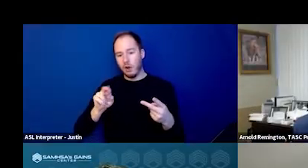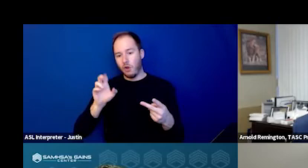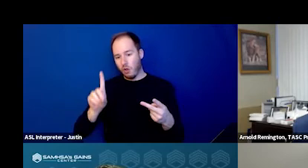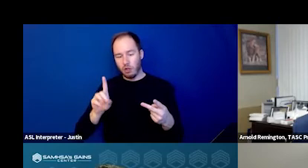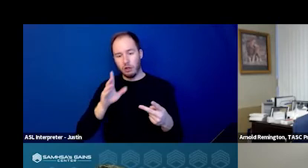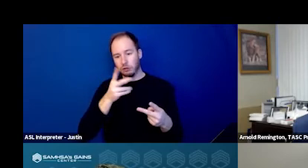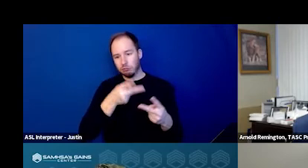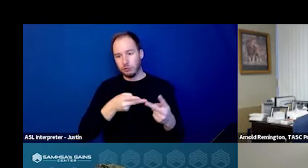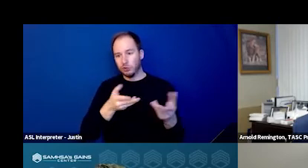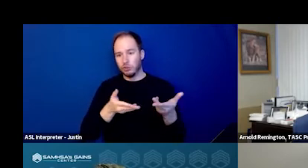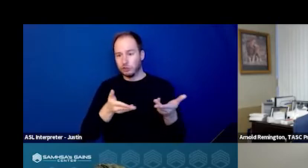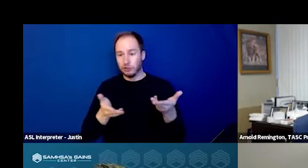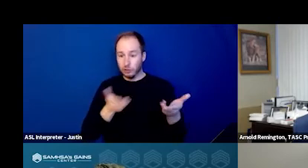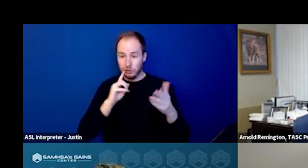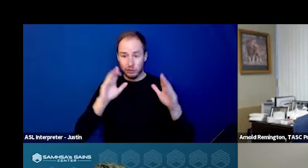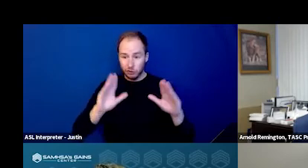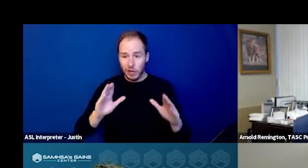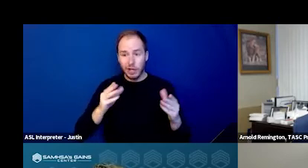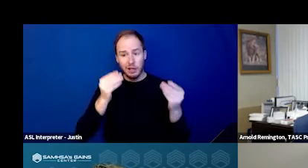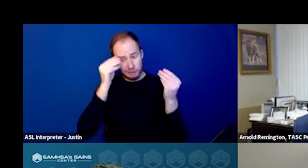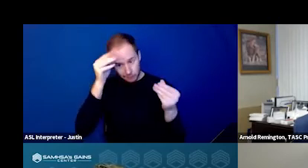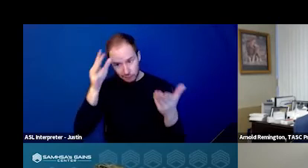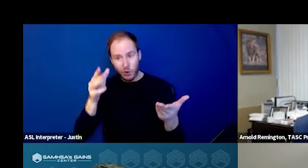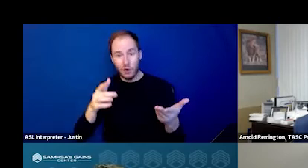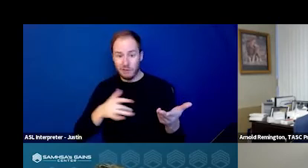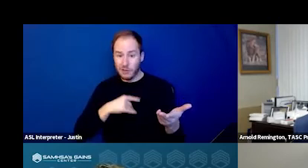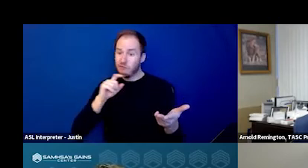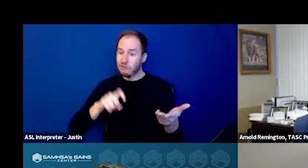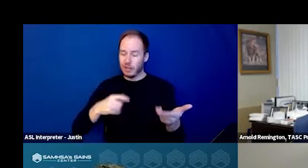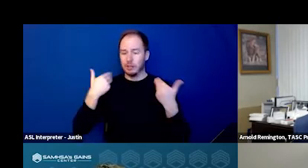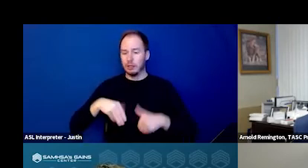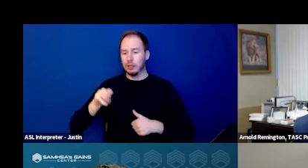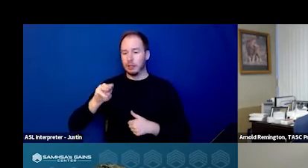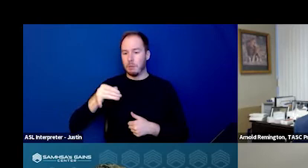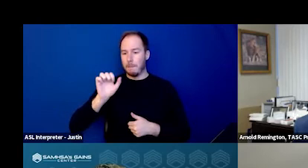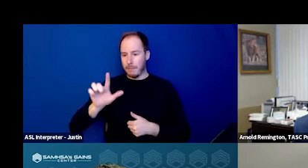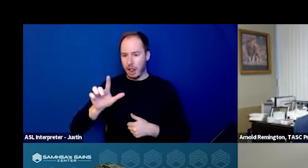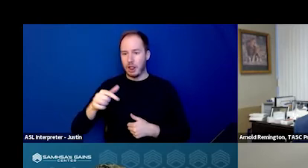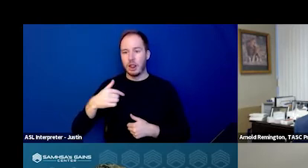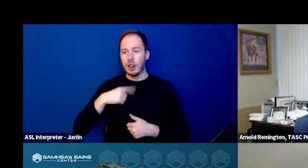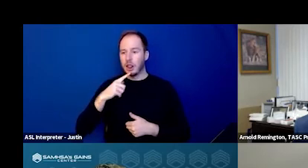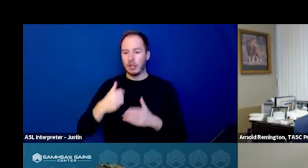Very informative and very necessary. My name is Michael Claeys. I serve as the Chief Executive Officer